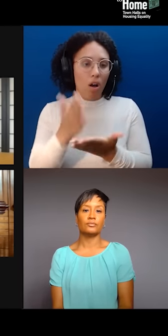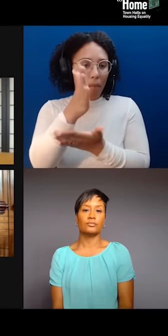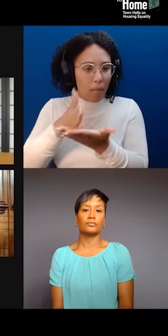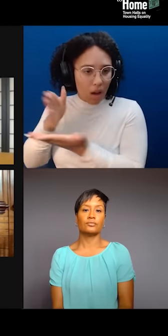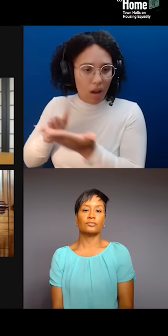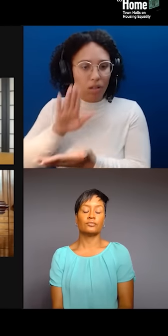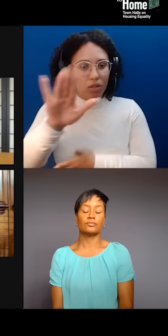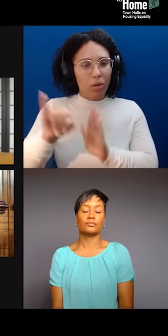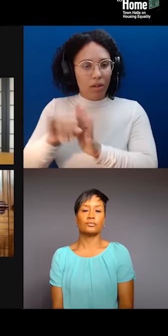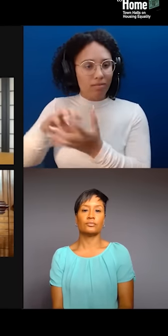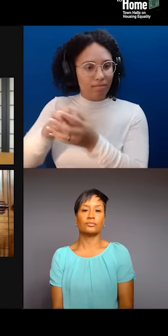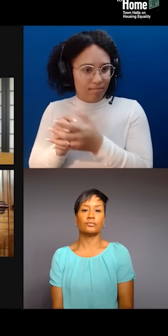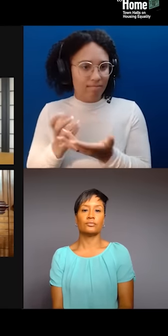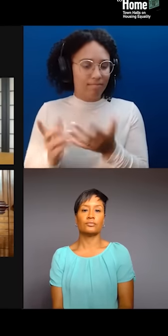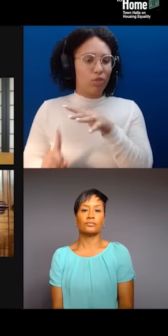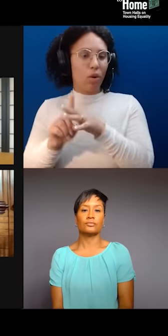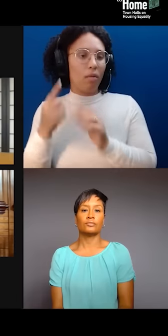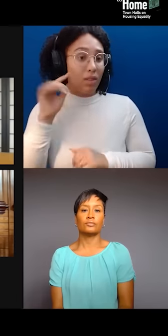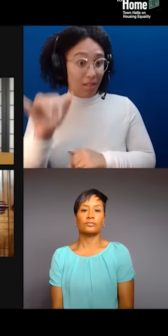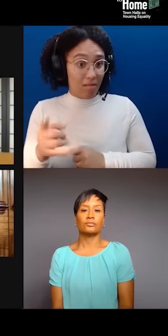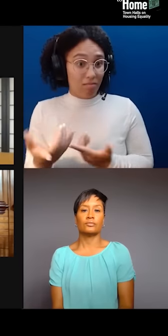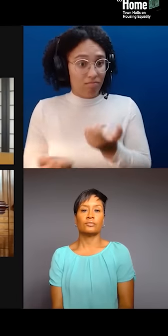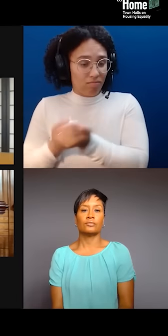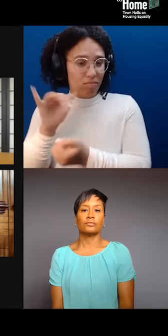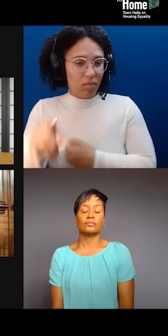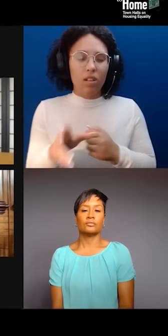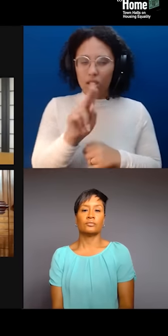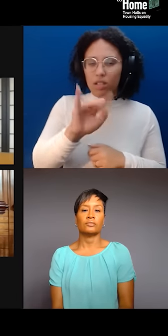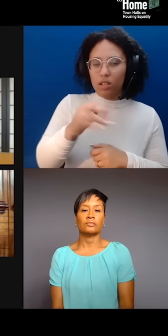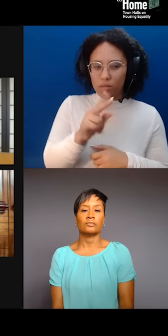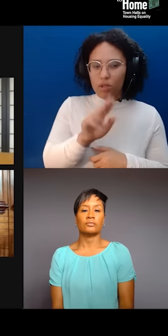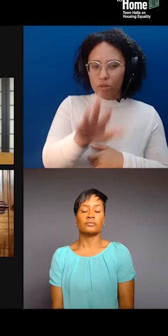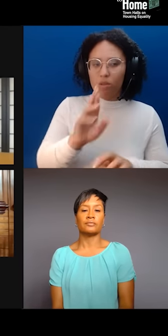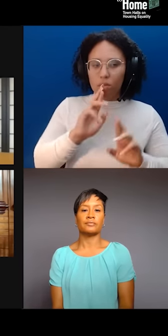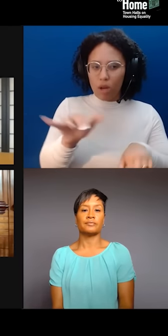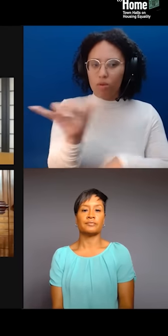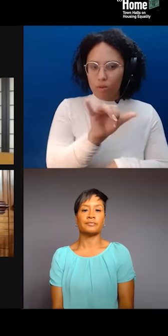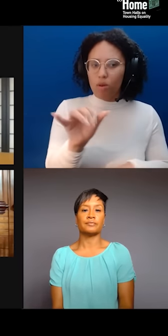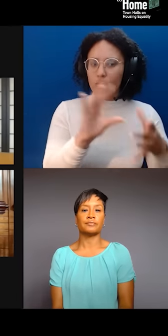I think many people across New York City, and frankly, throughout the country can relate to the notion